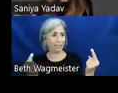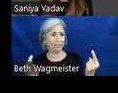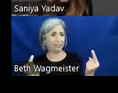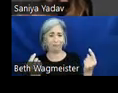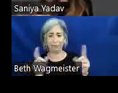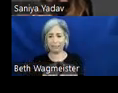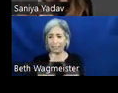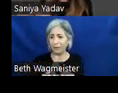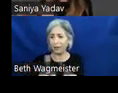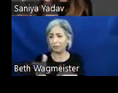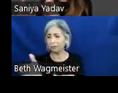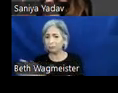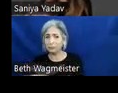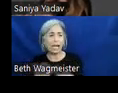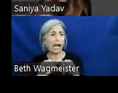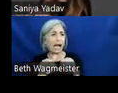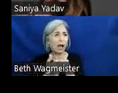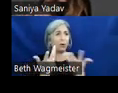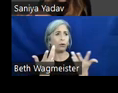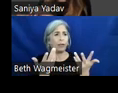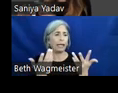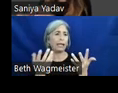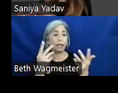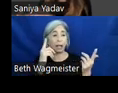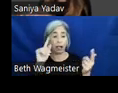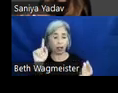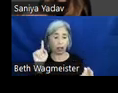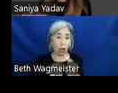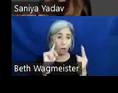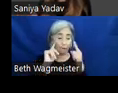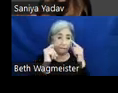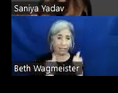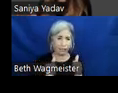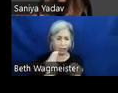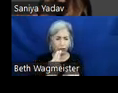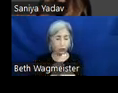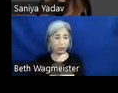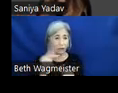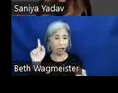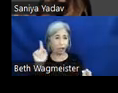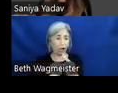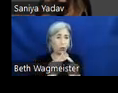and how they show to low vision users and low vision contrast. When using this design system,